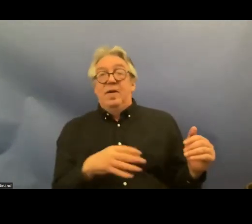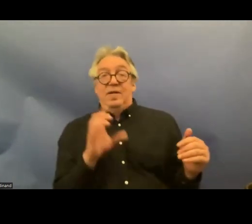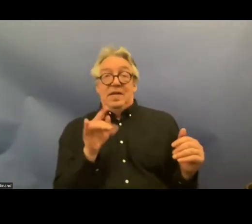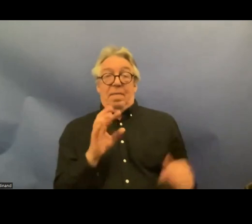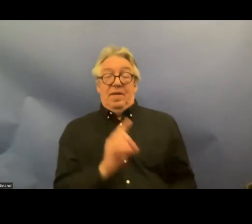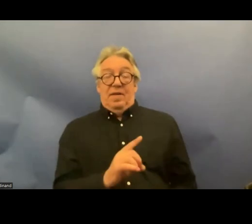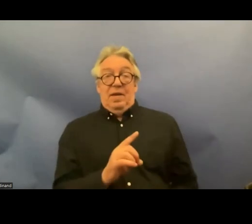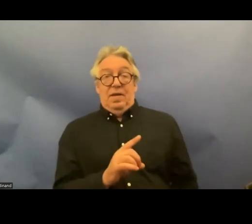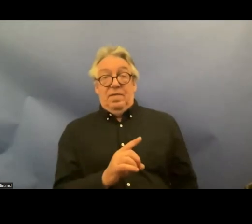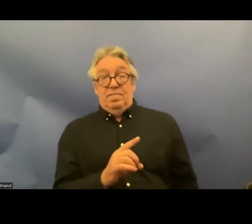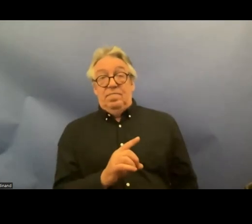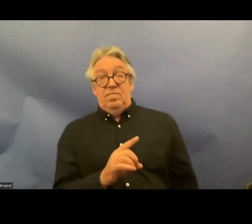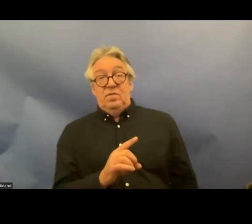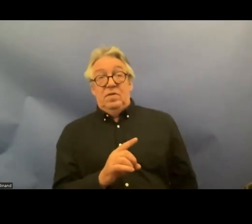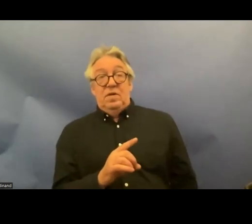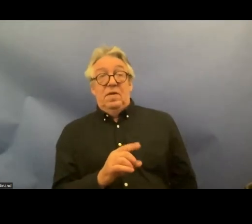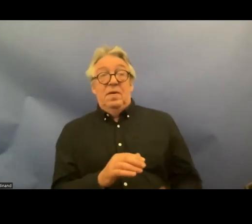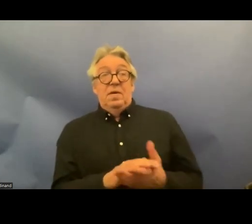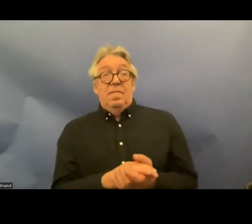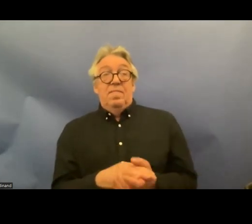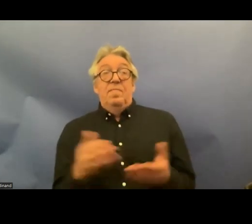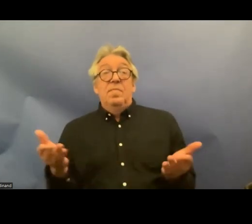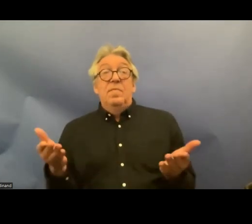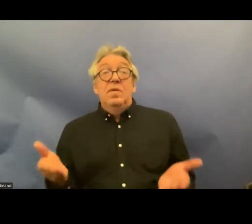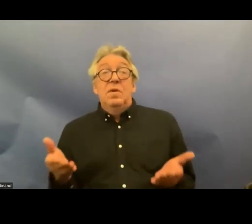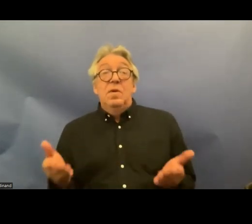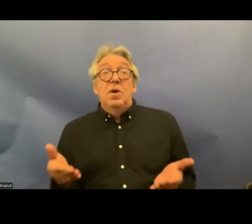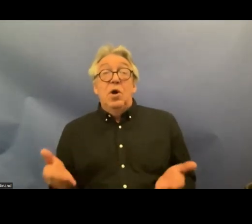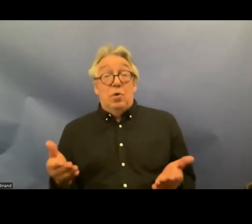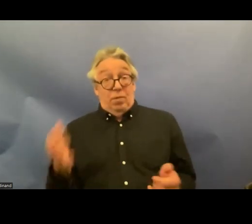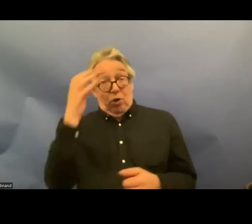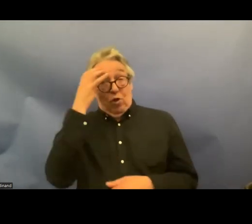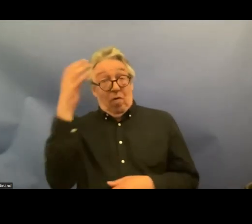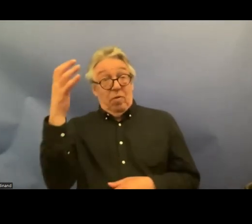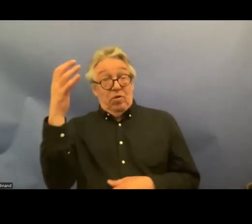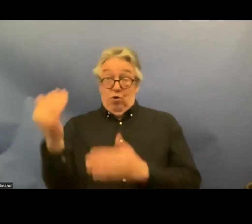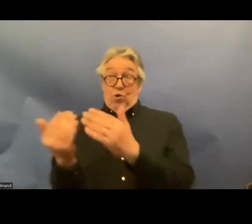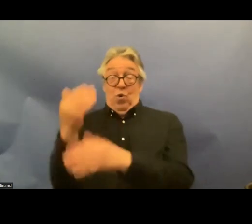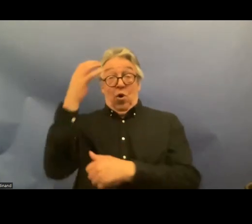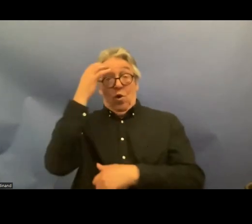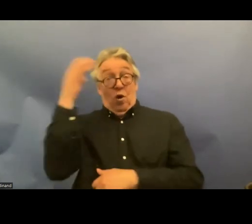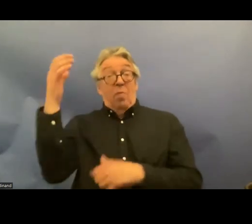the fact that current uh government P oros government has publicly stated that